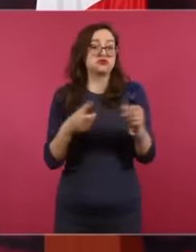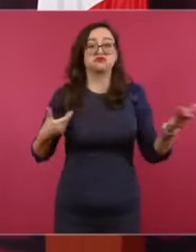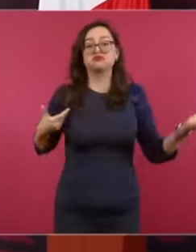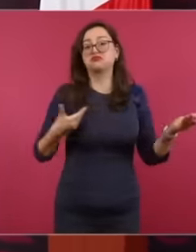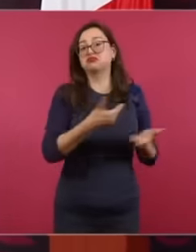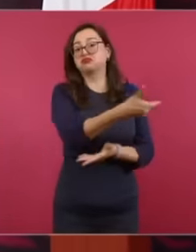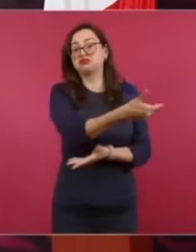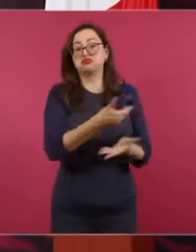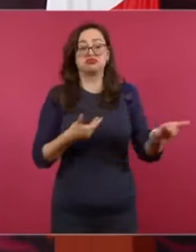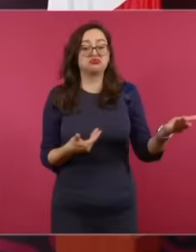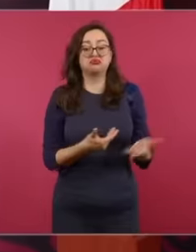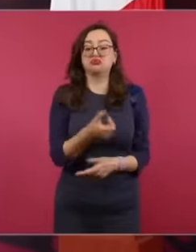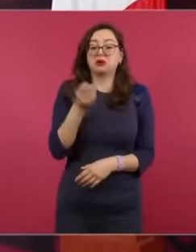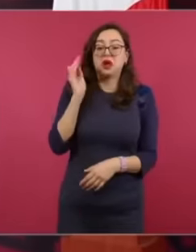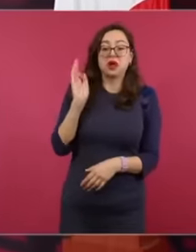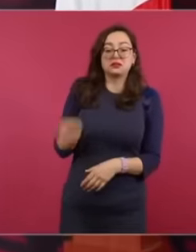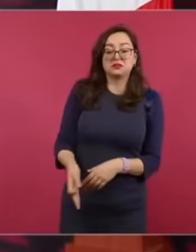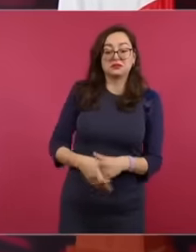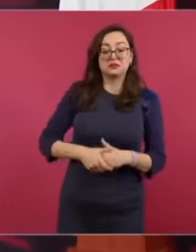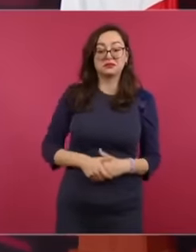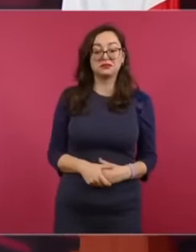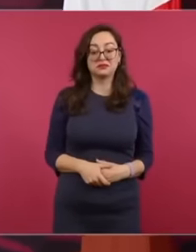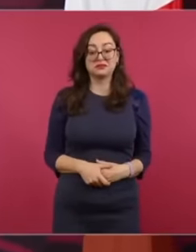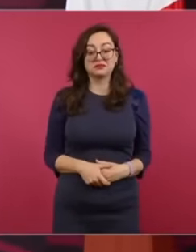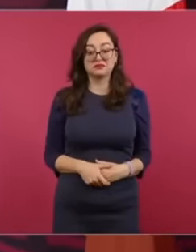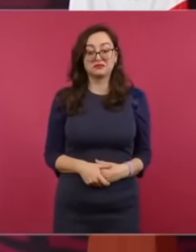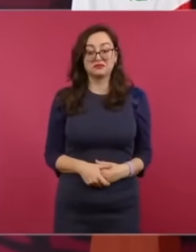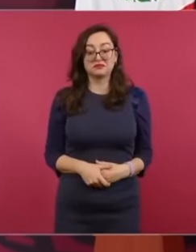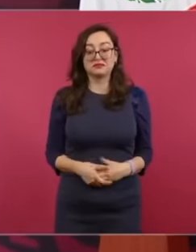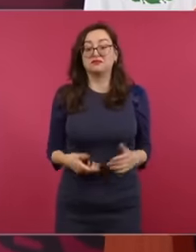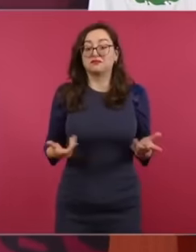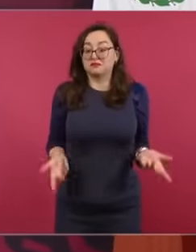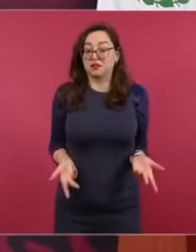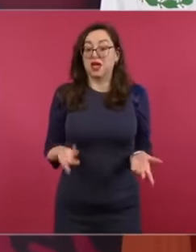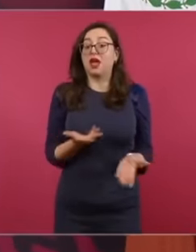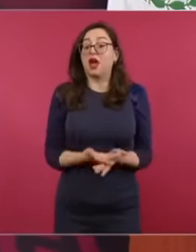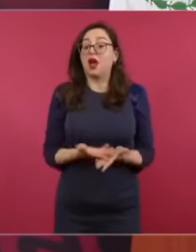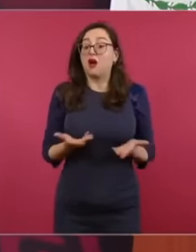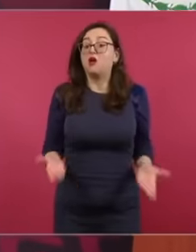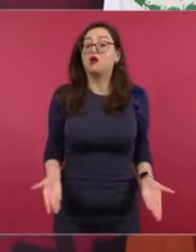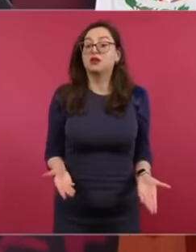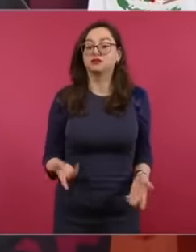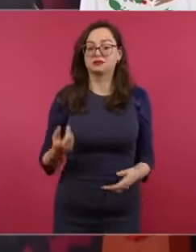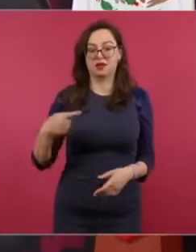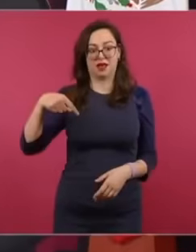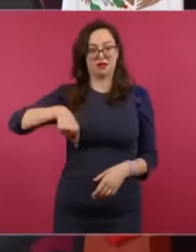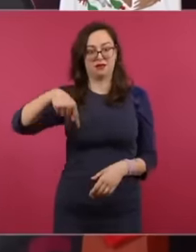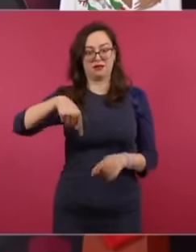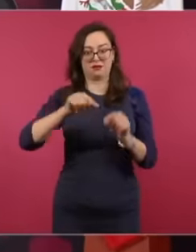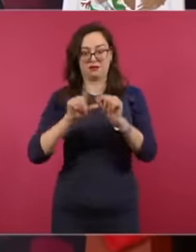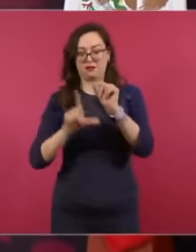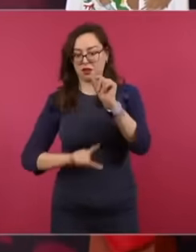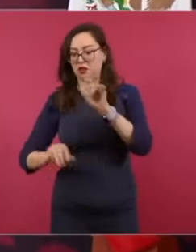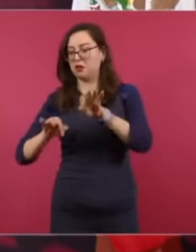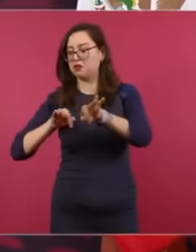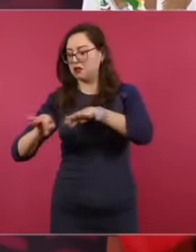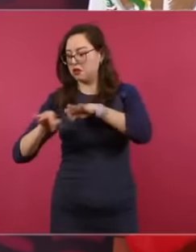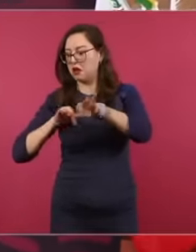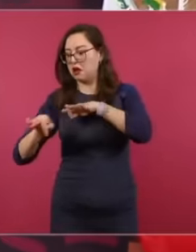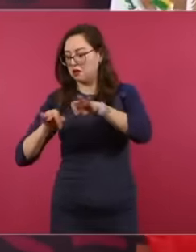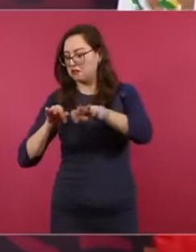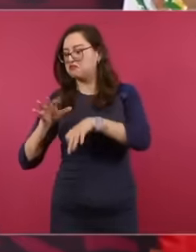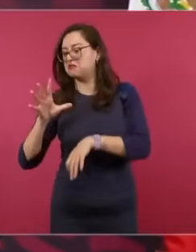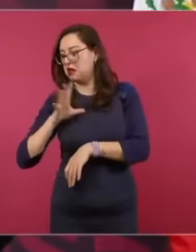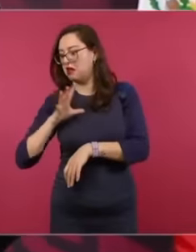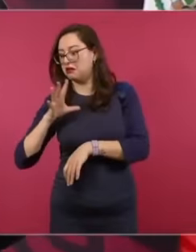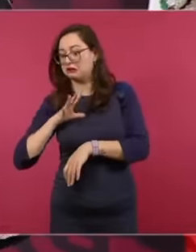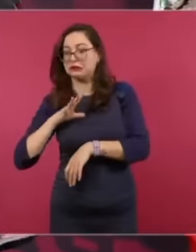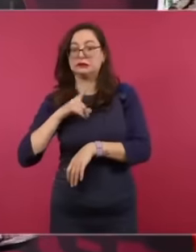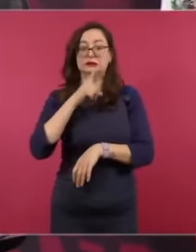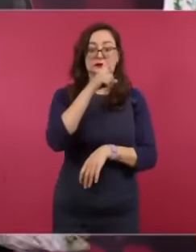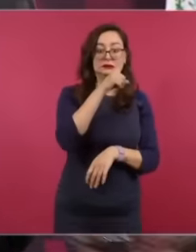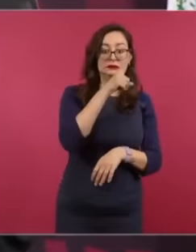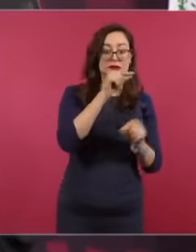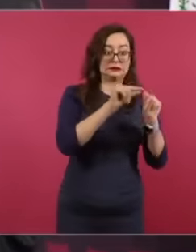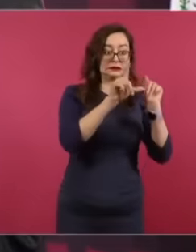he accepted and now, for example, we have less unemployment than what they have in the United States,